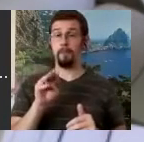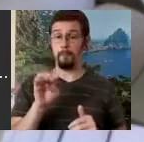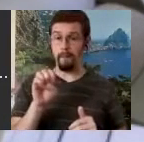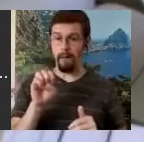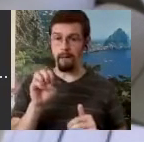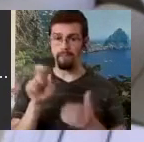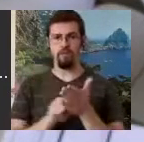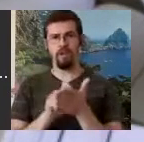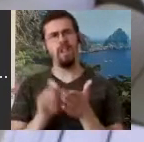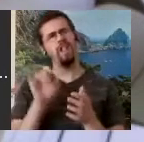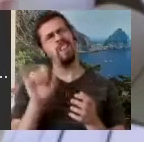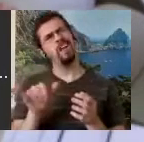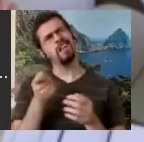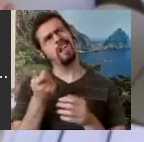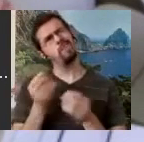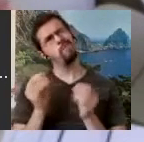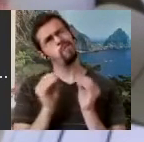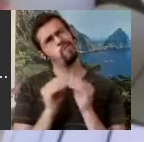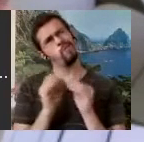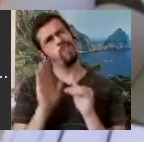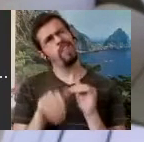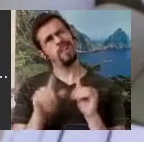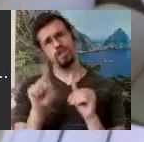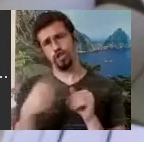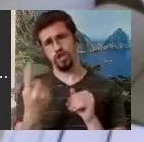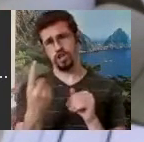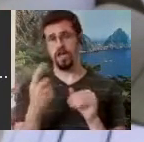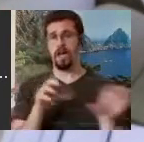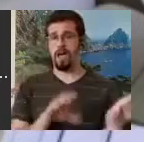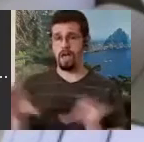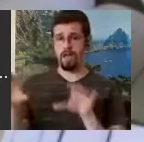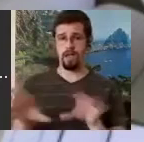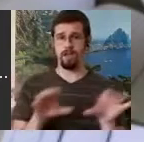more than just acting, believe me, and it's not the gestures that we talked